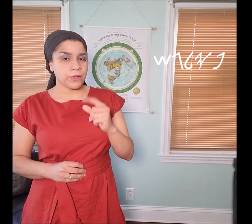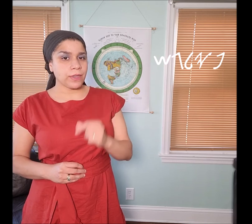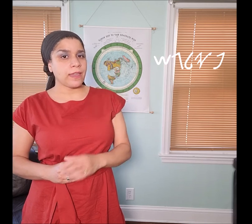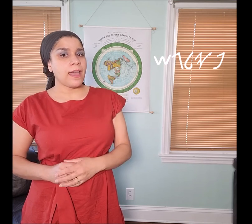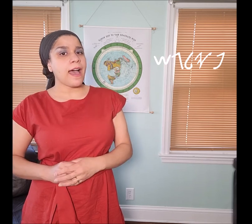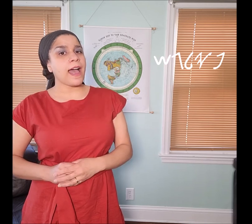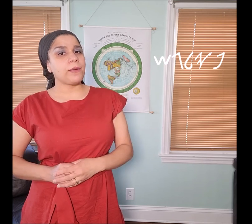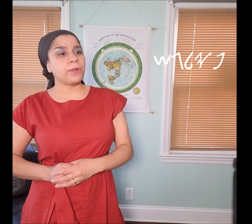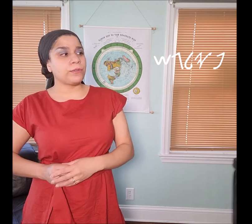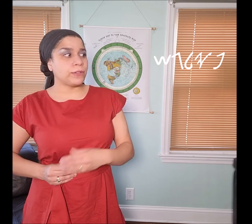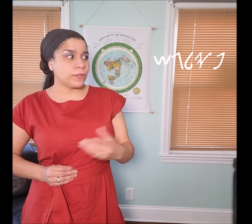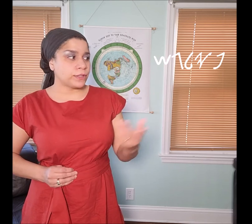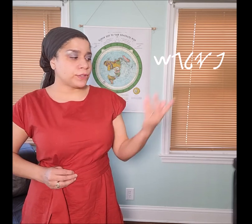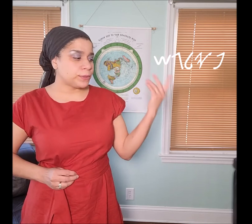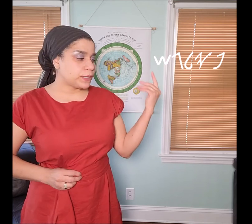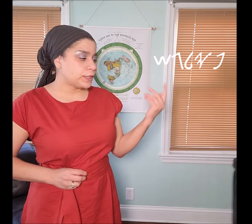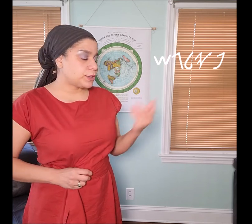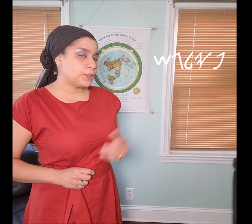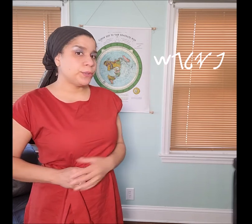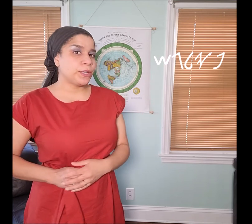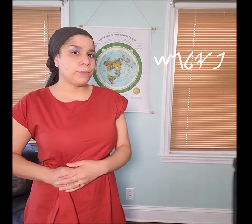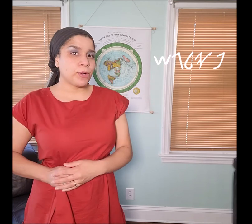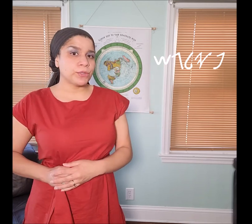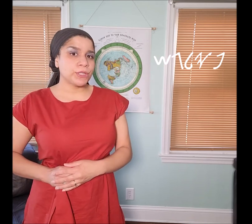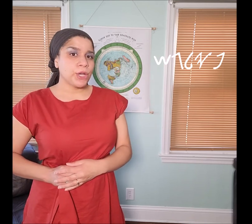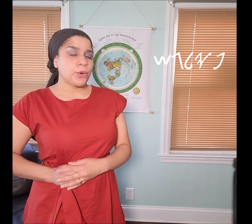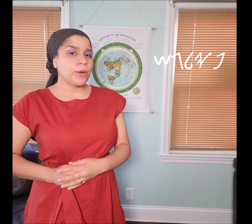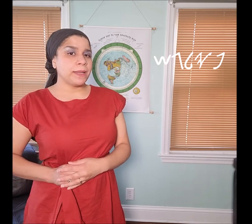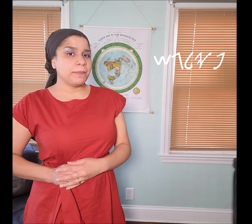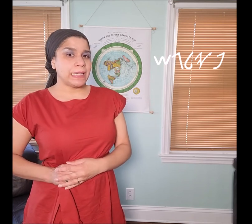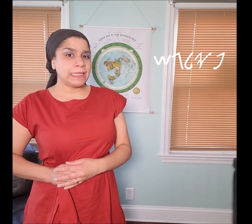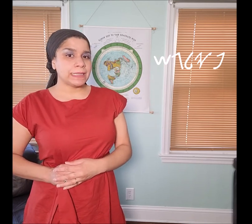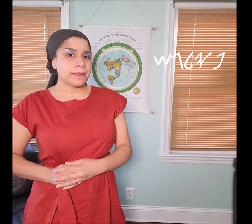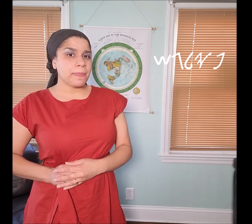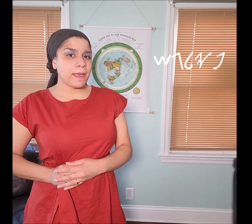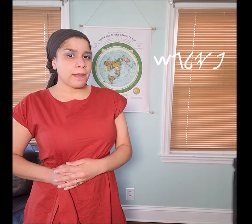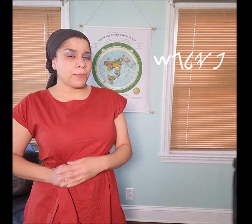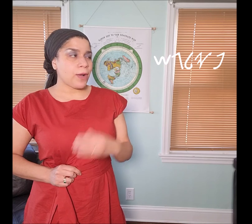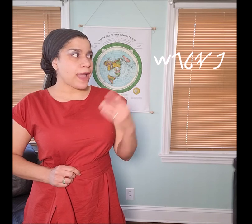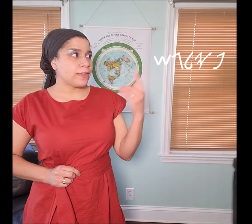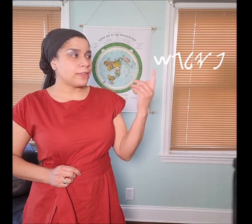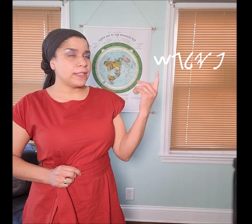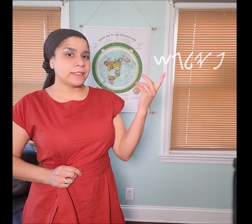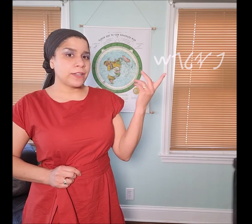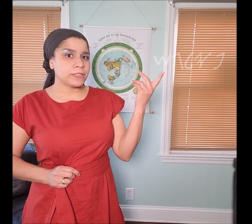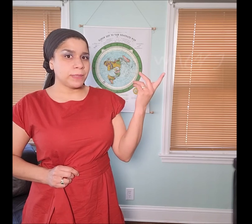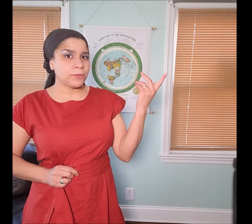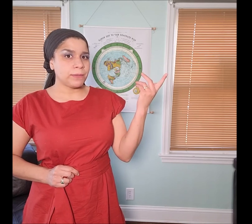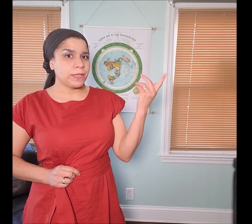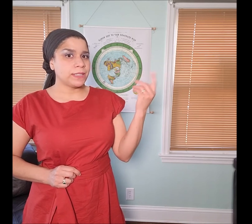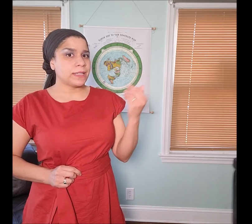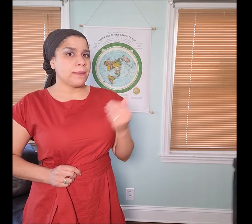Okay, I will reveal to it to you in a post what it means, why these letters means, what it means